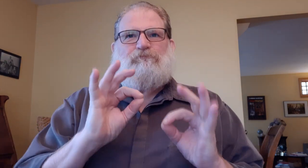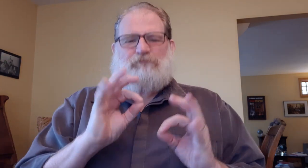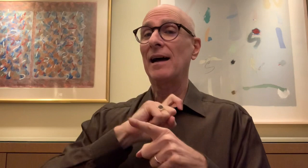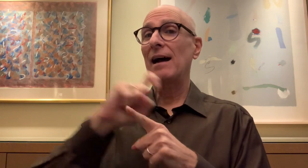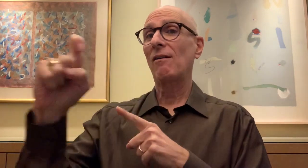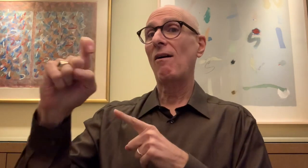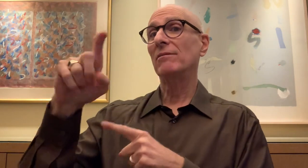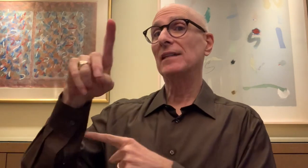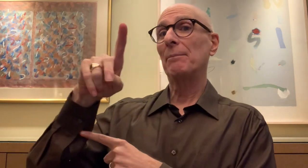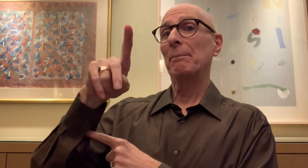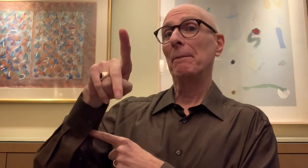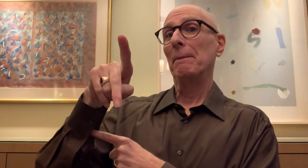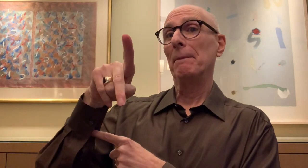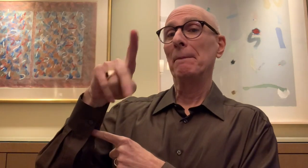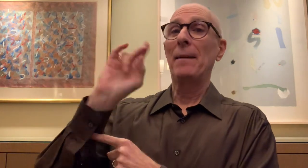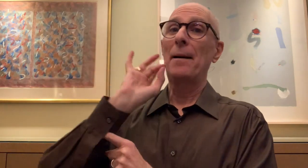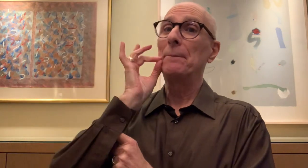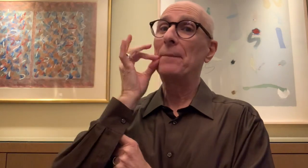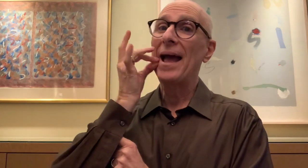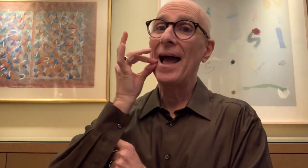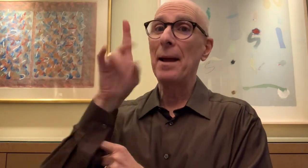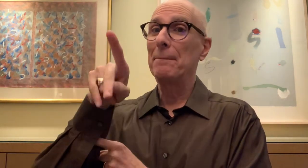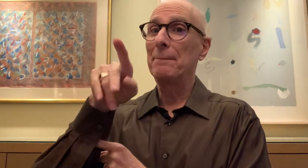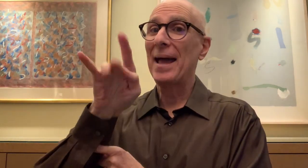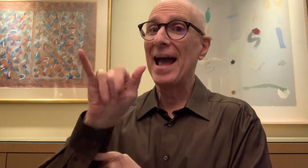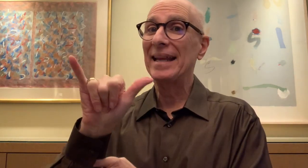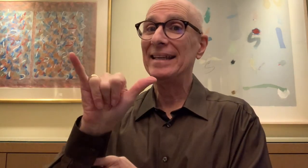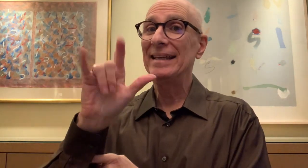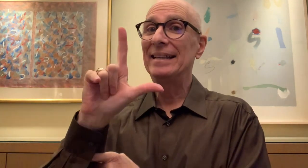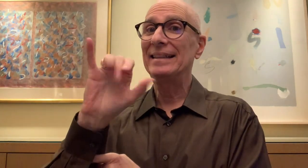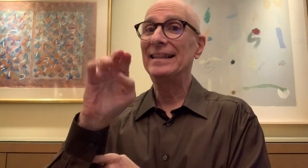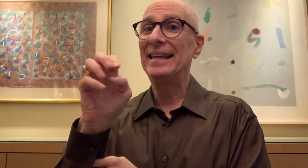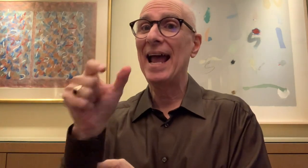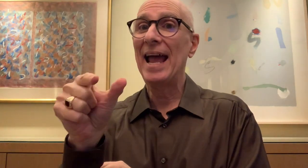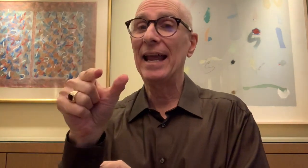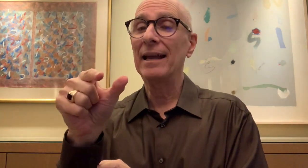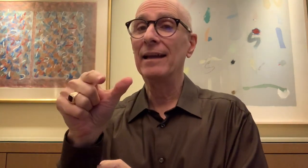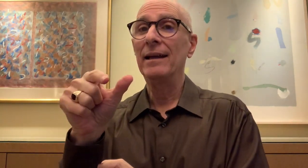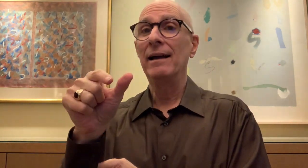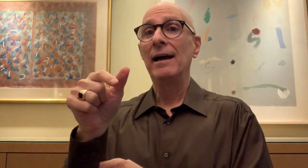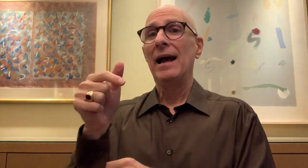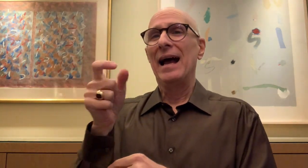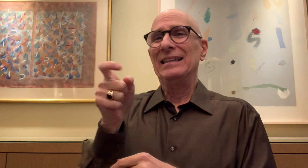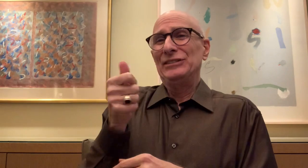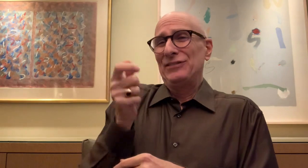The 2nd person I contacted was Patty Liang.